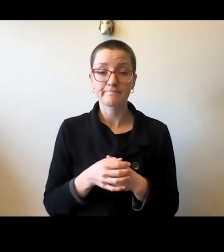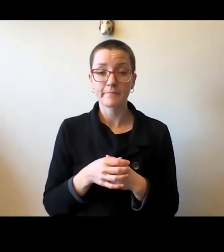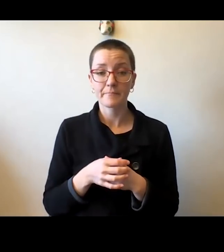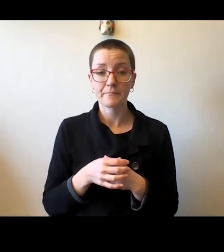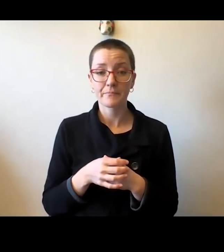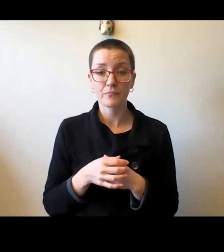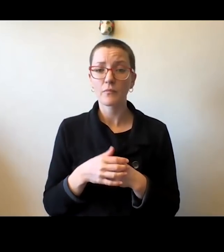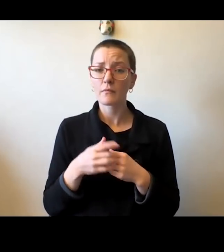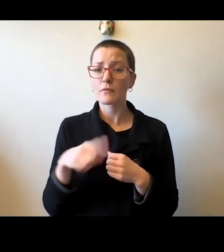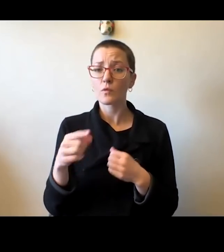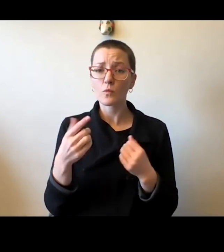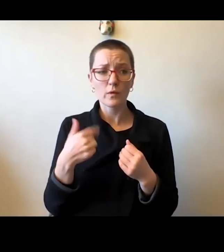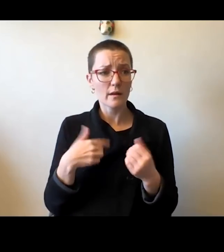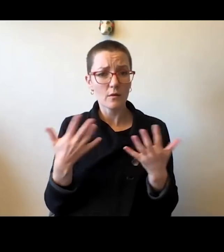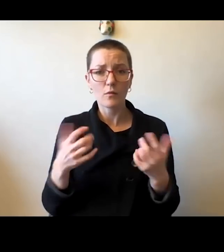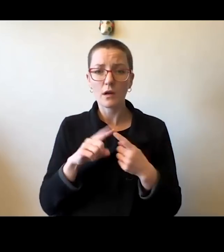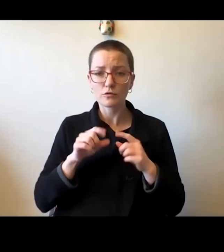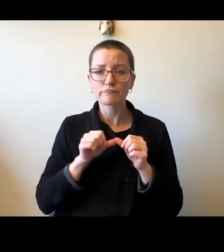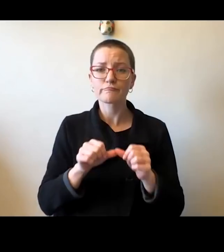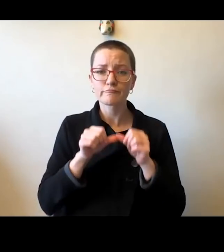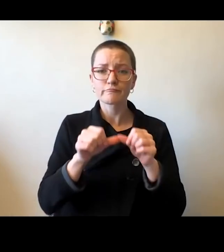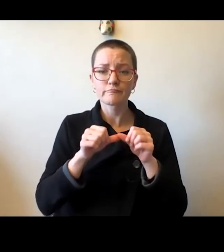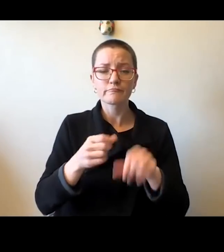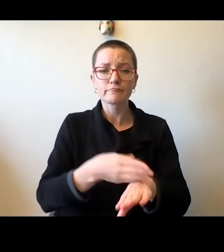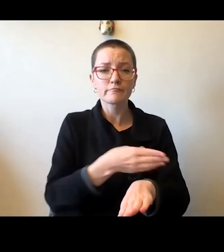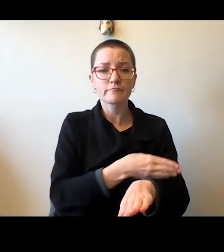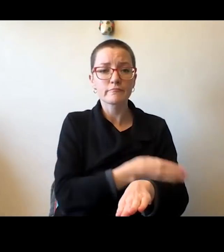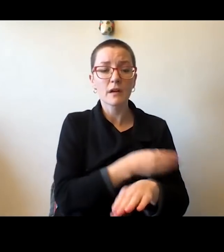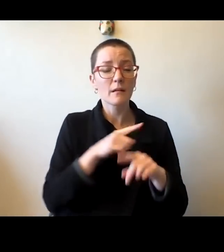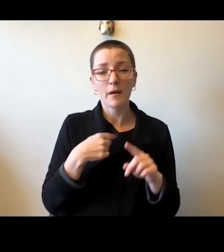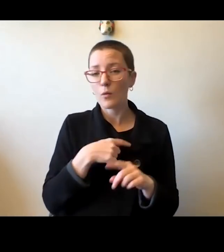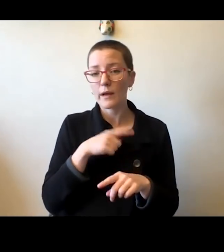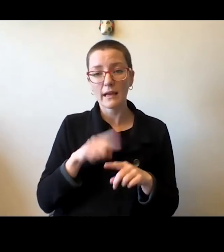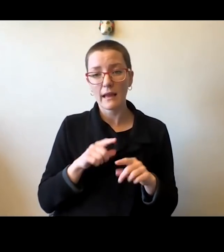We want to move forward, but we cannot move forward while leaving others behind.